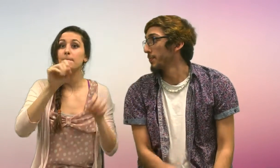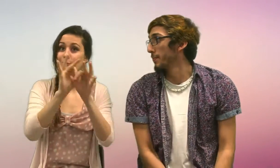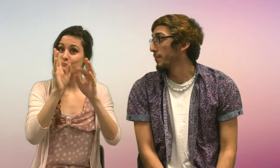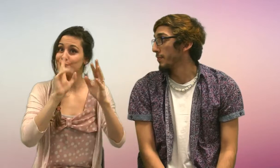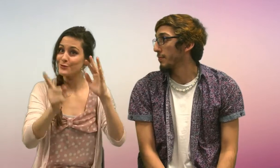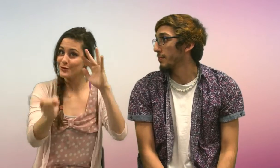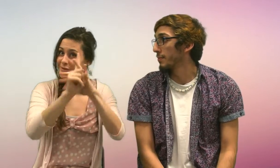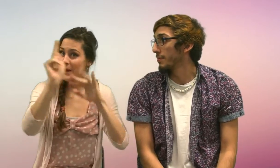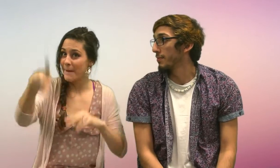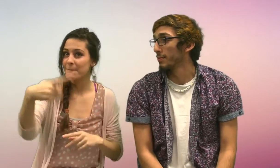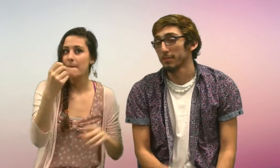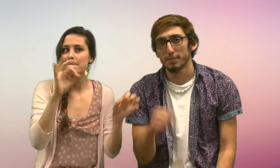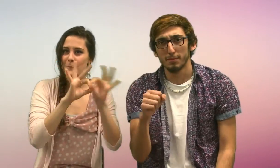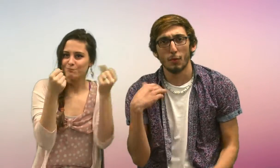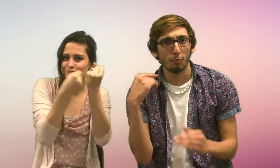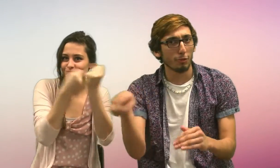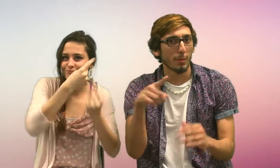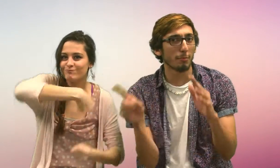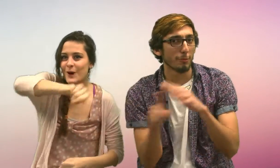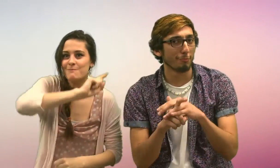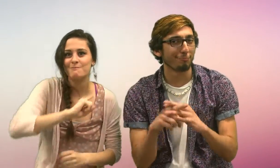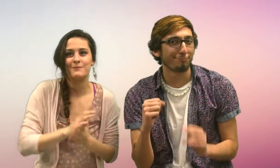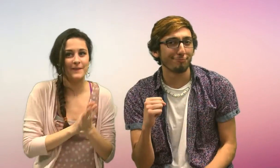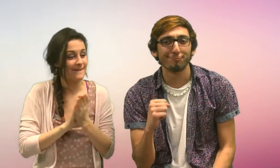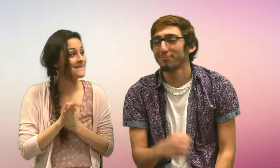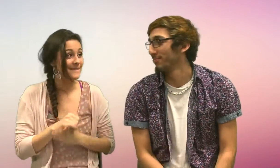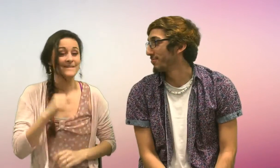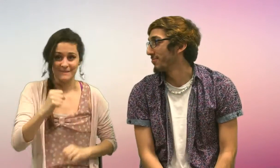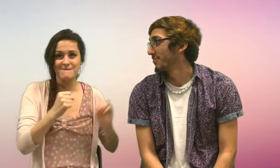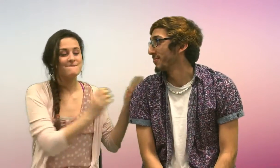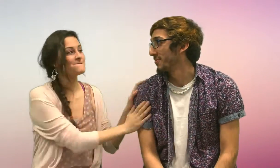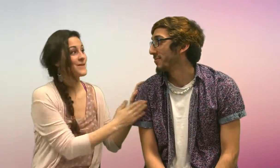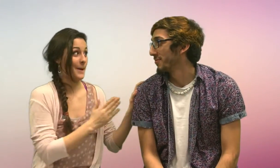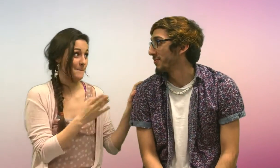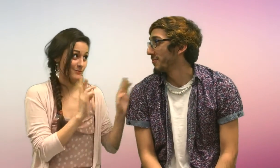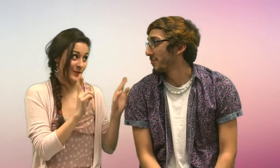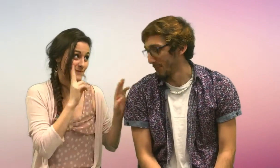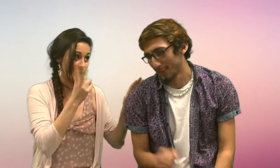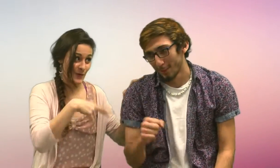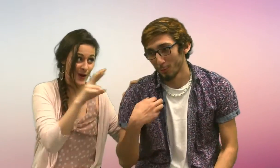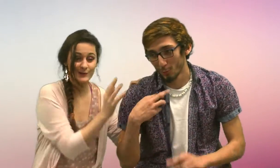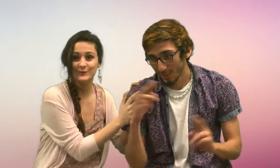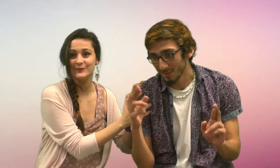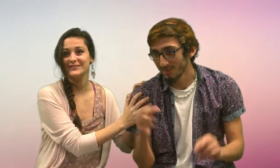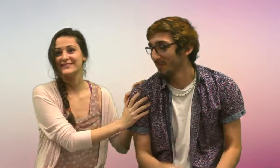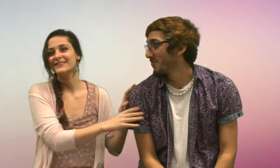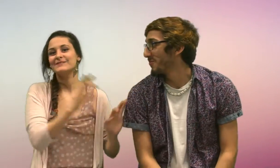We encourage you to show up to show your support! Are you ready for next week? I'm ready!